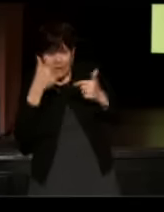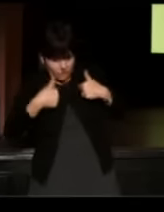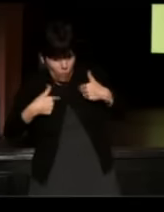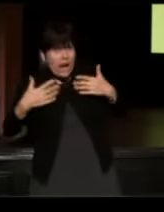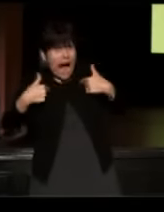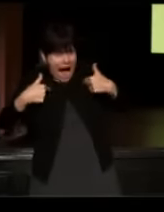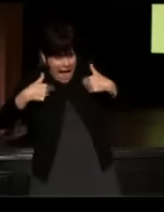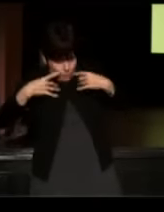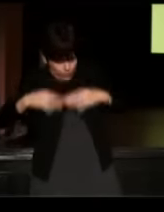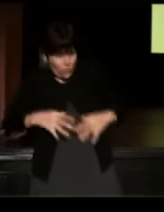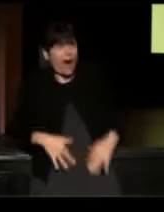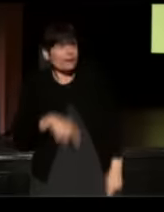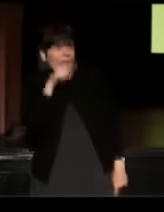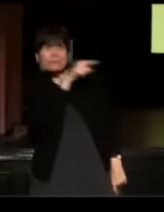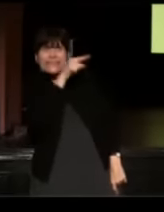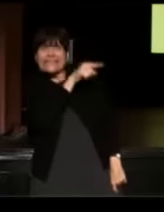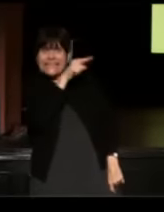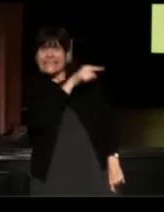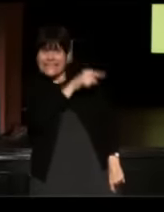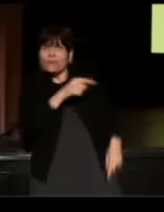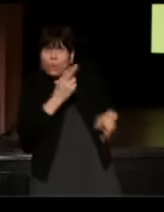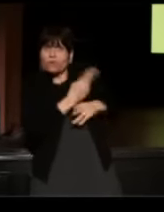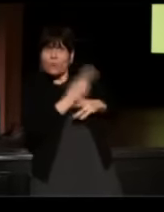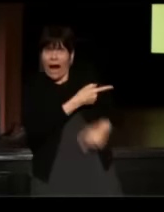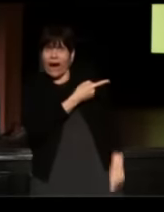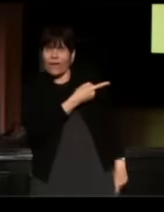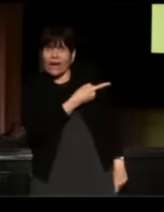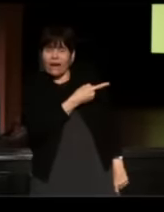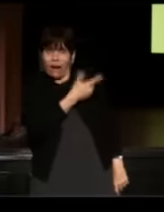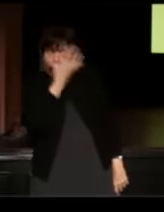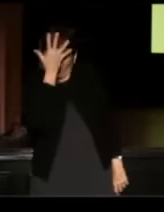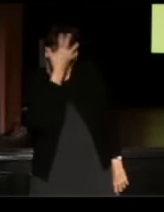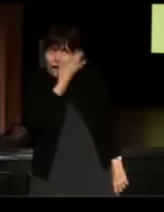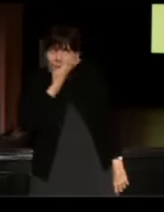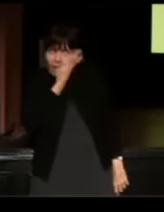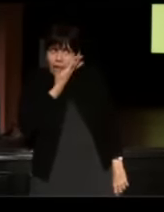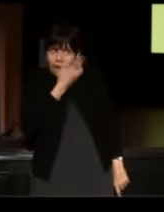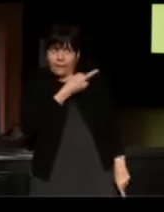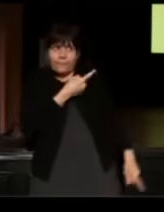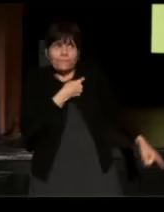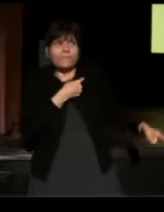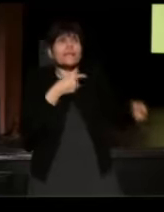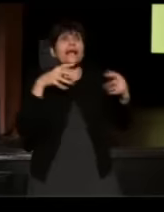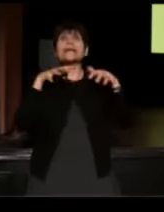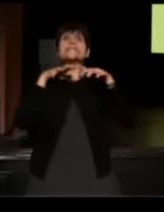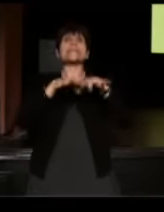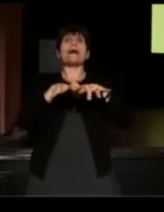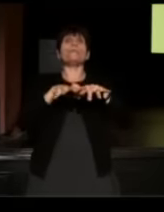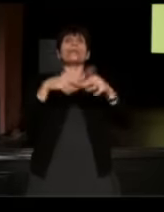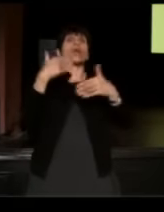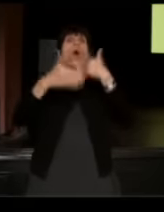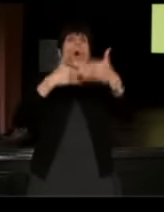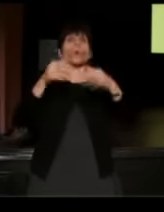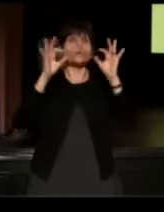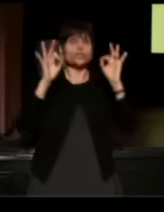it was because of what he was wearing. The assembly goes well, and I'm climbing in the car